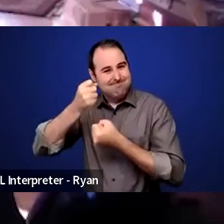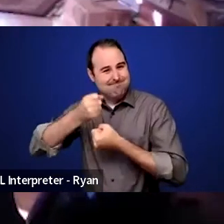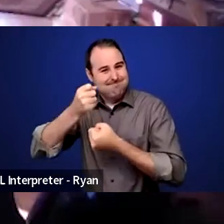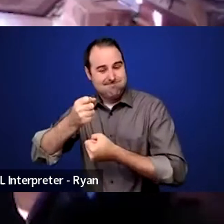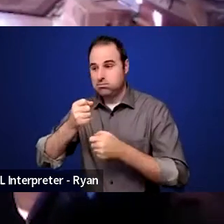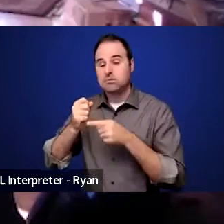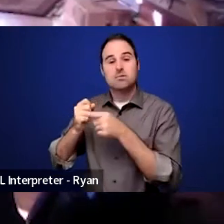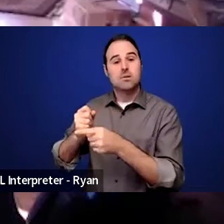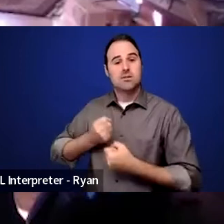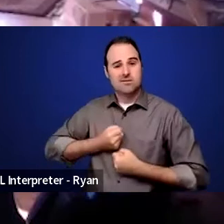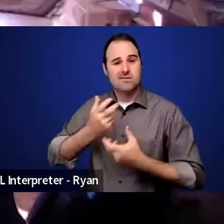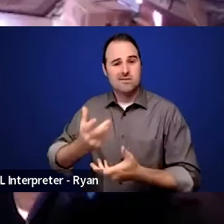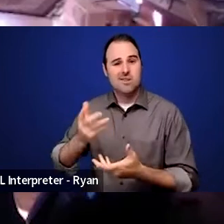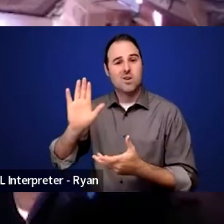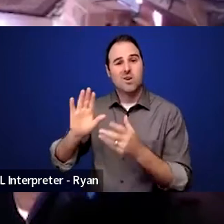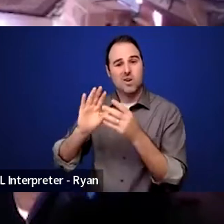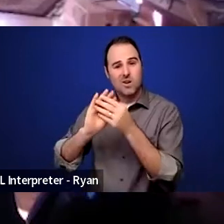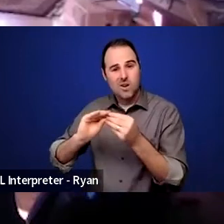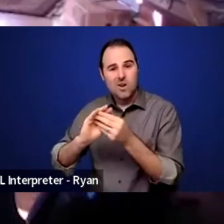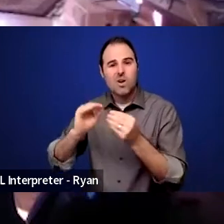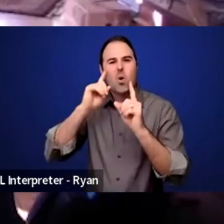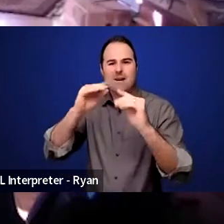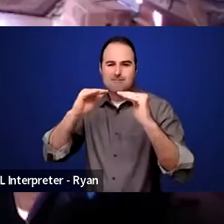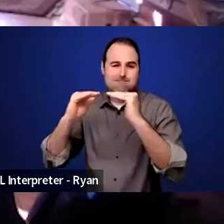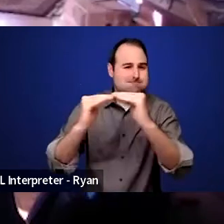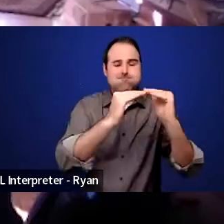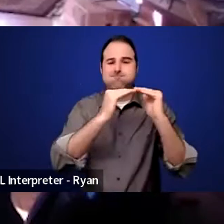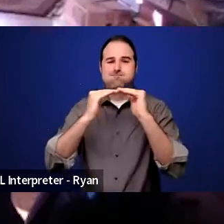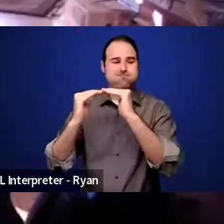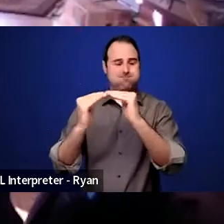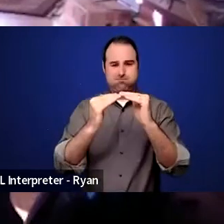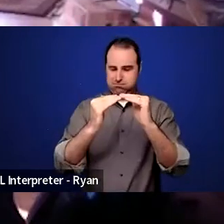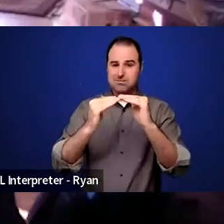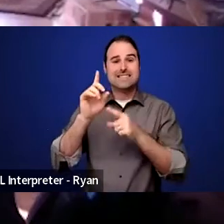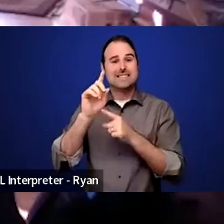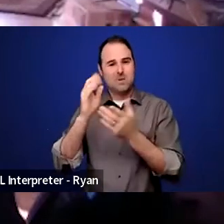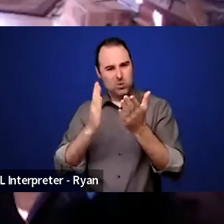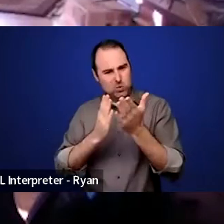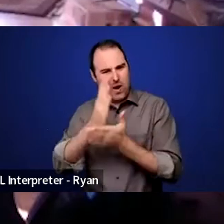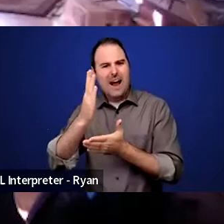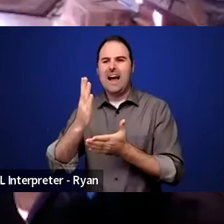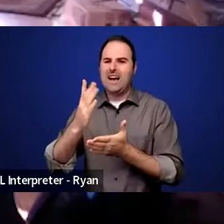and her rise as a fierce disability rights activist. We hope today's conversation will illuminate